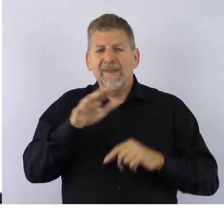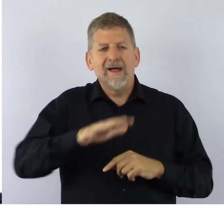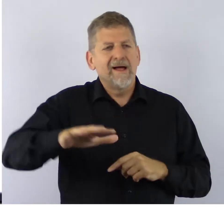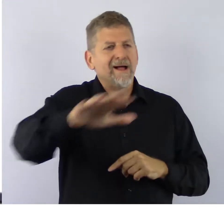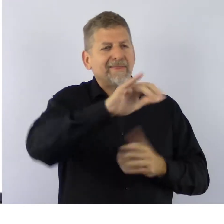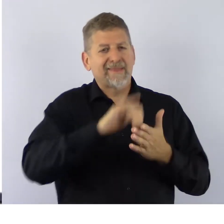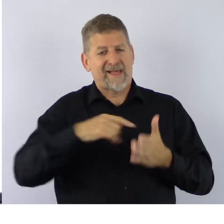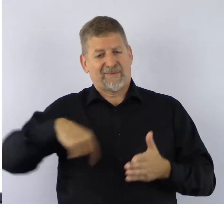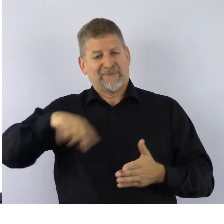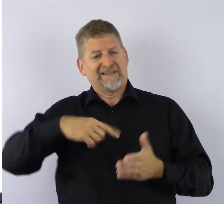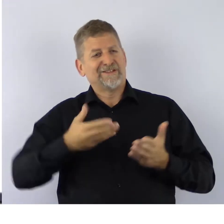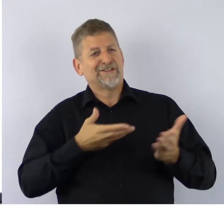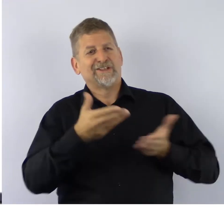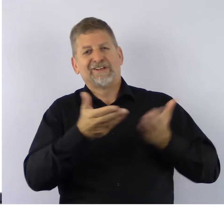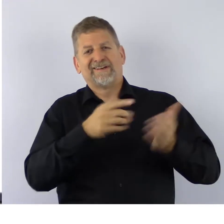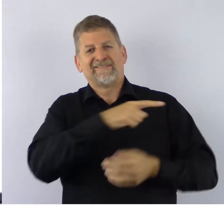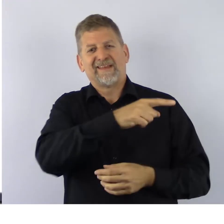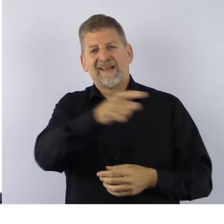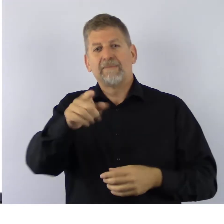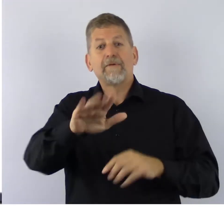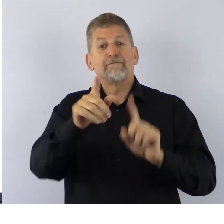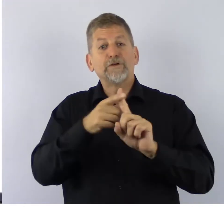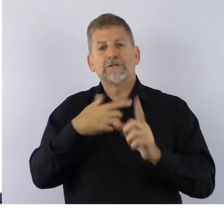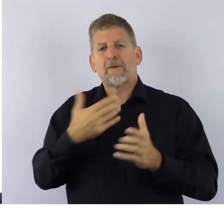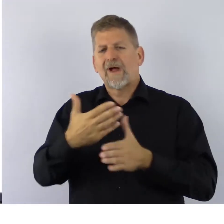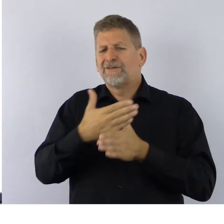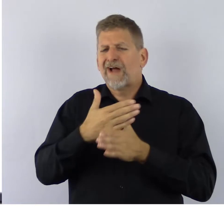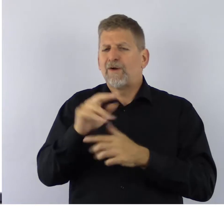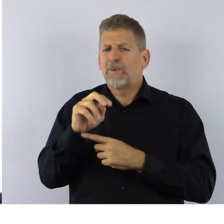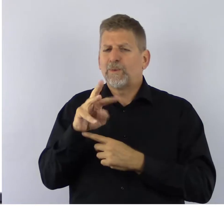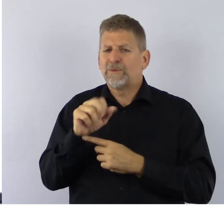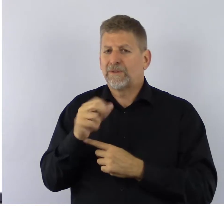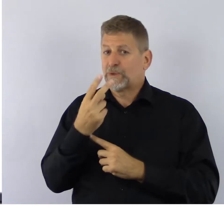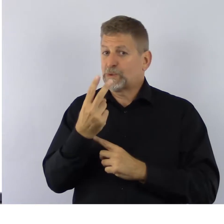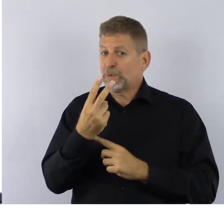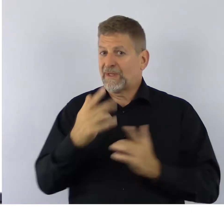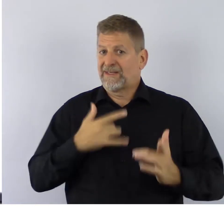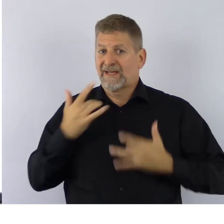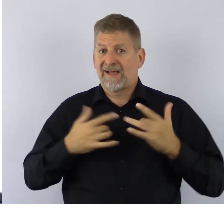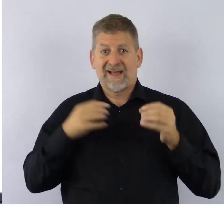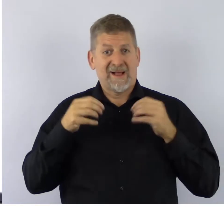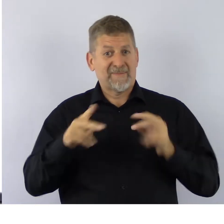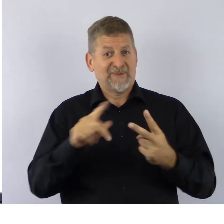First, I want to share news about two exciting opportunities: